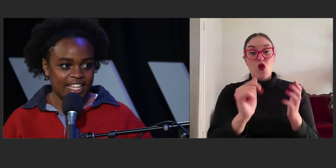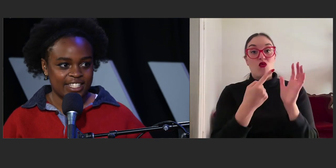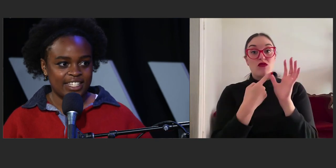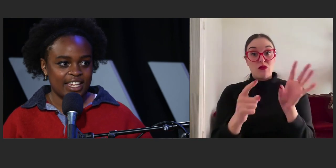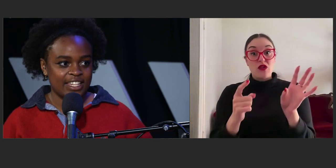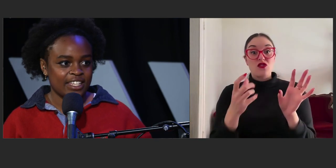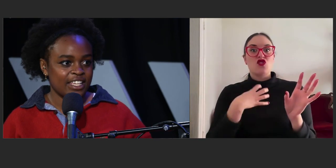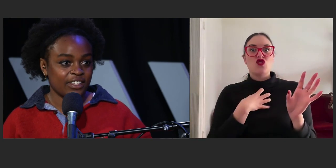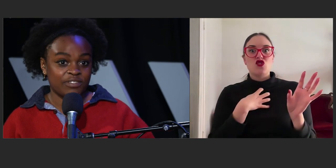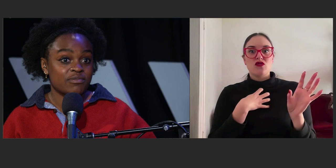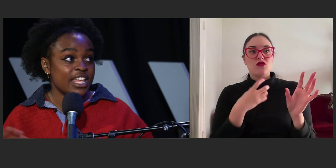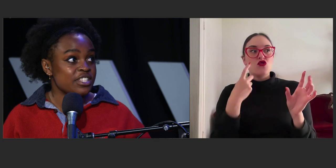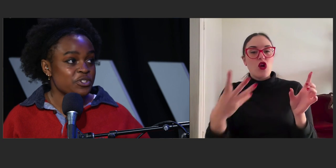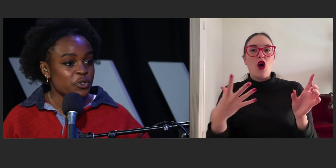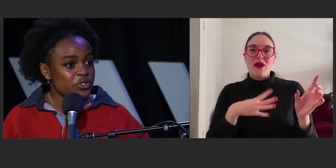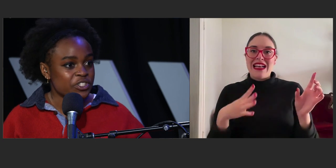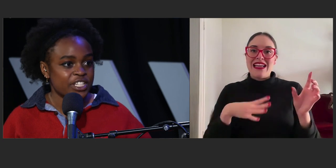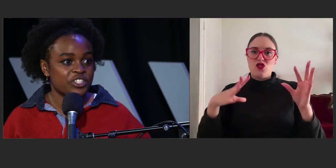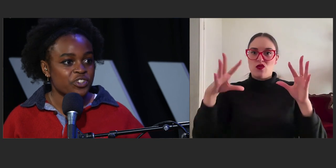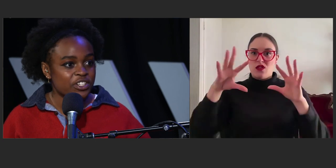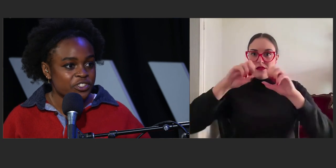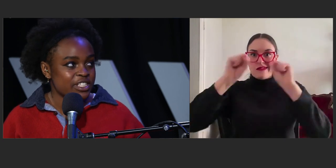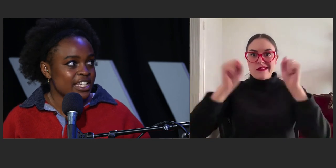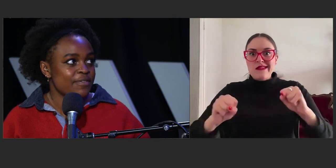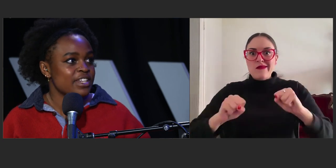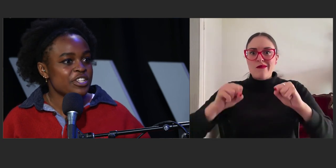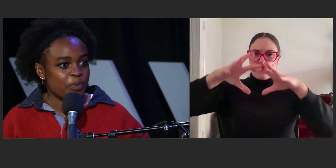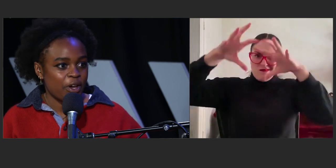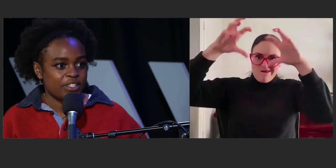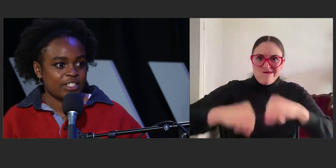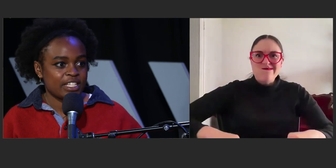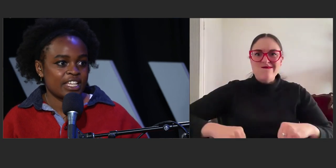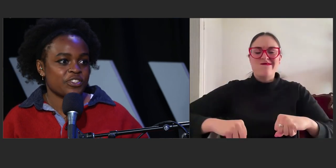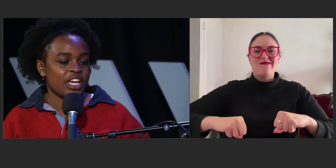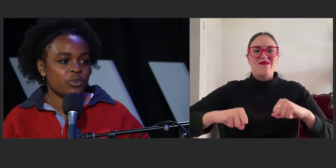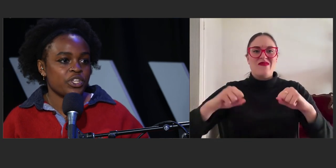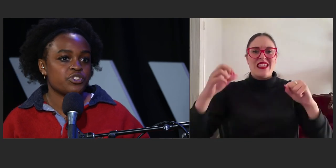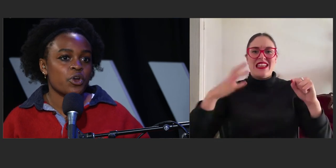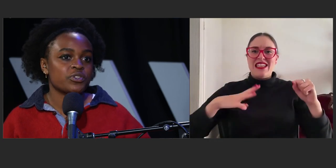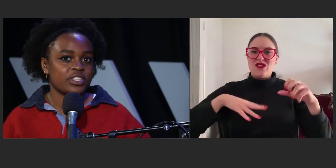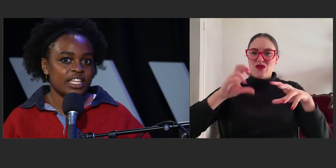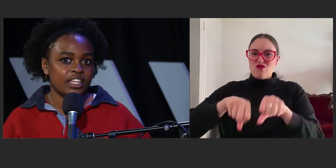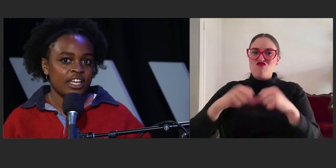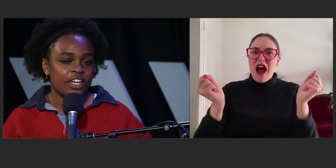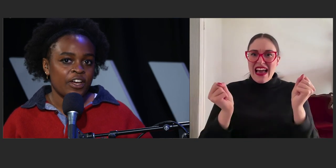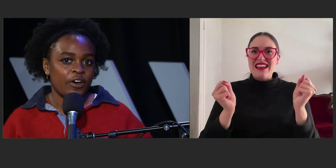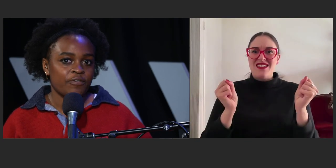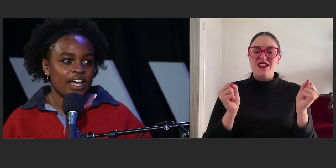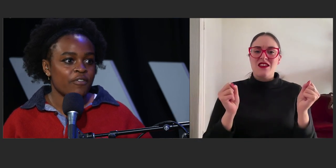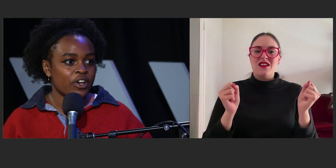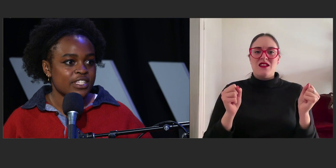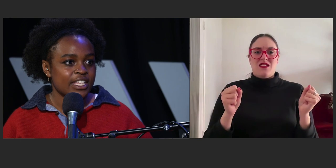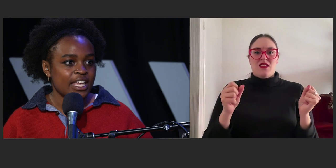that standard institutionally, structurally, and even interpersonally so that we don't think of diversity